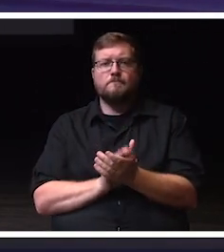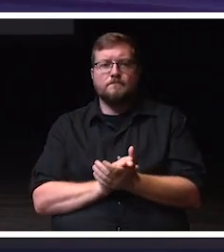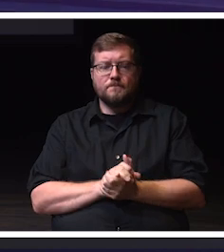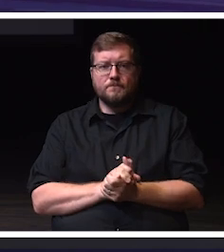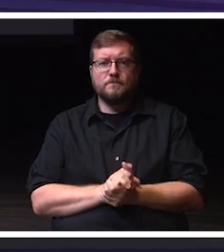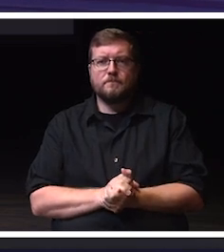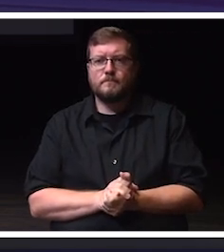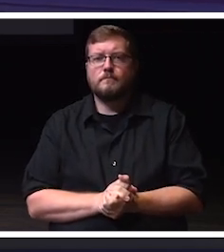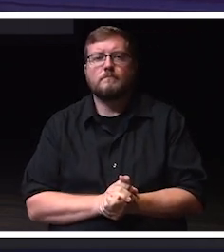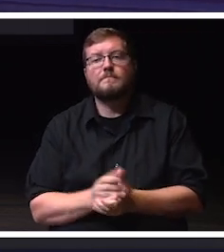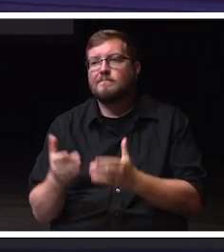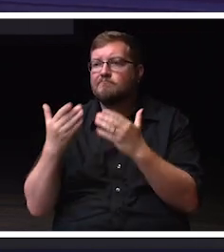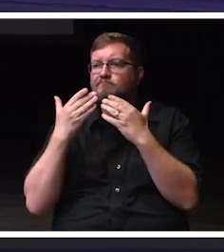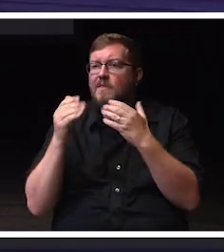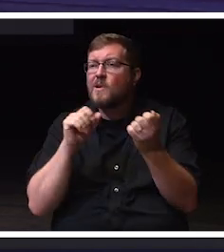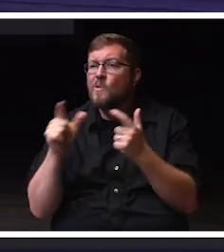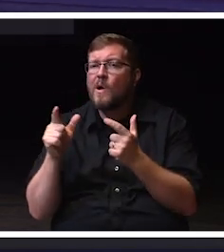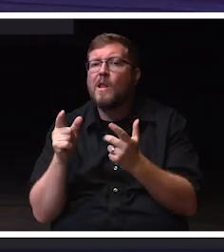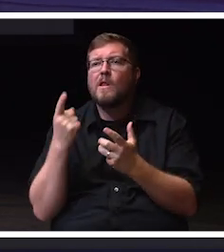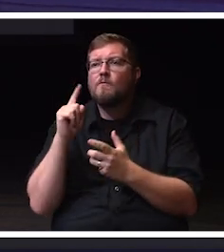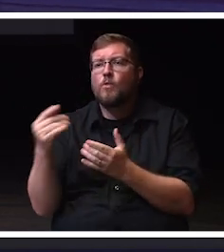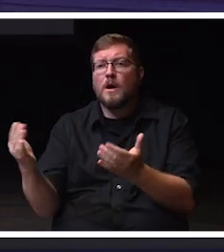Thank you all very much for attending today.